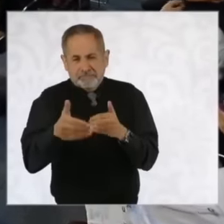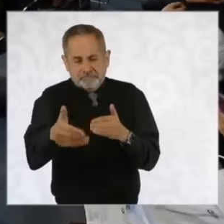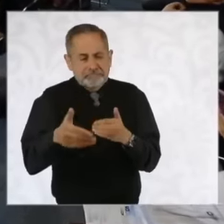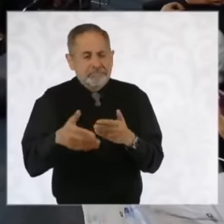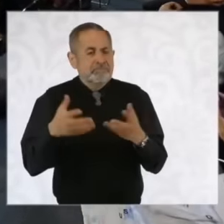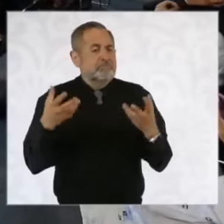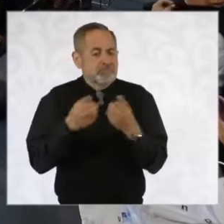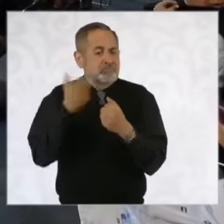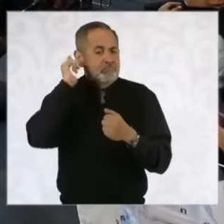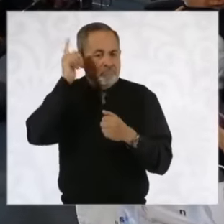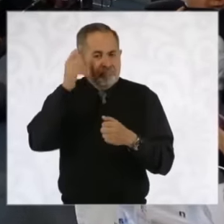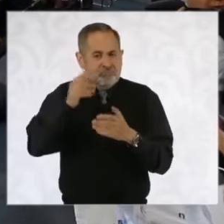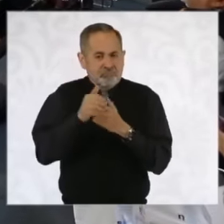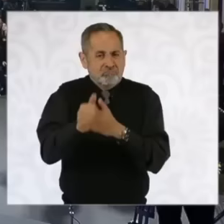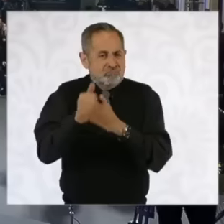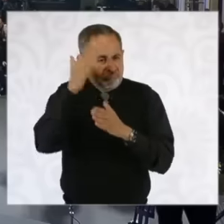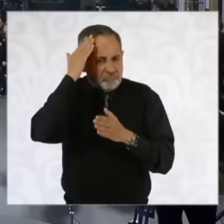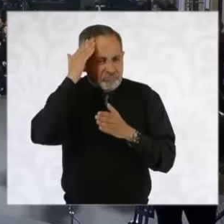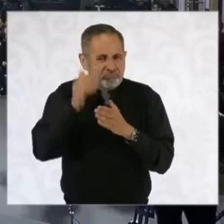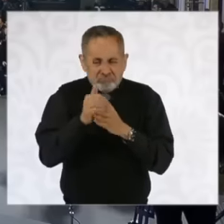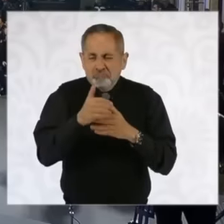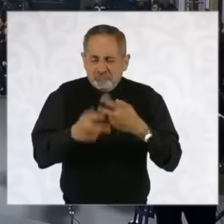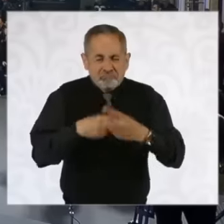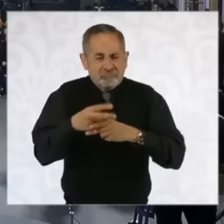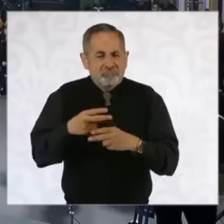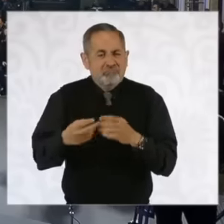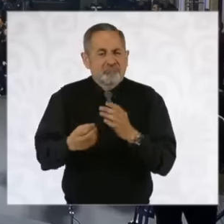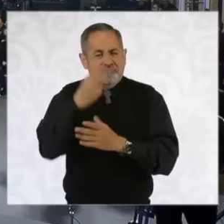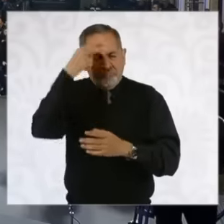locomotive of the new development of Mexico. We are really very excited about